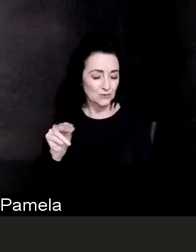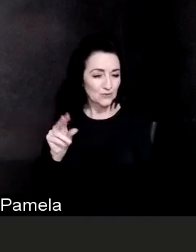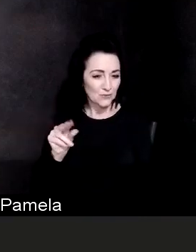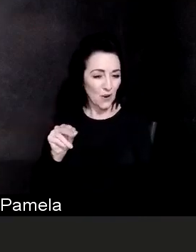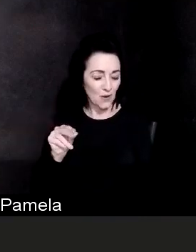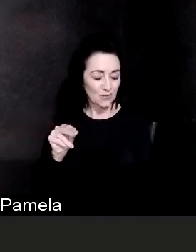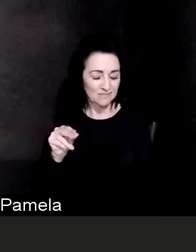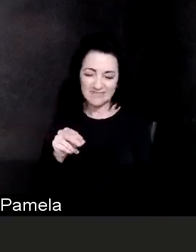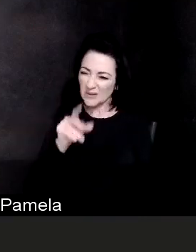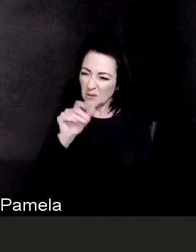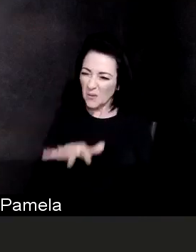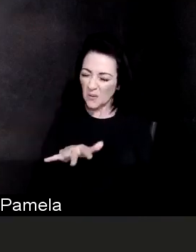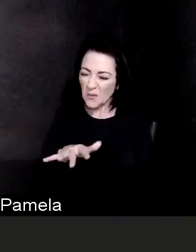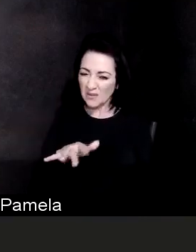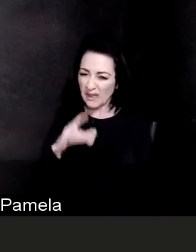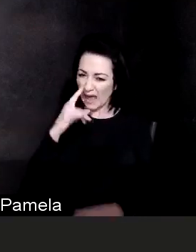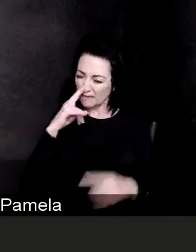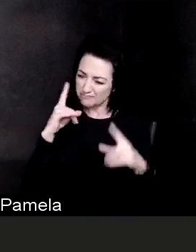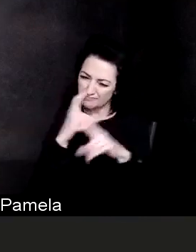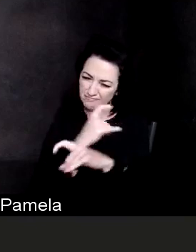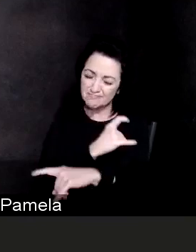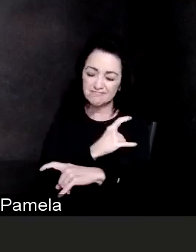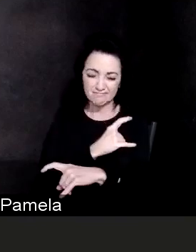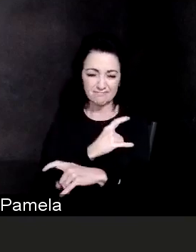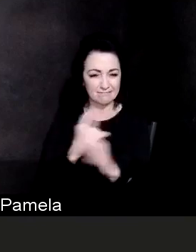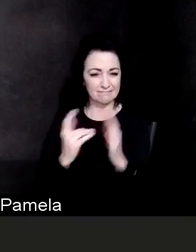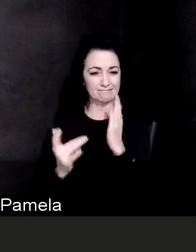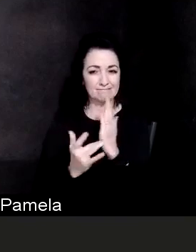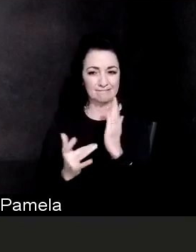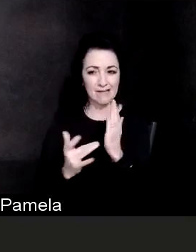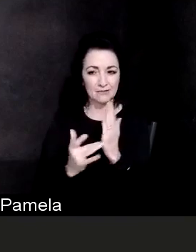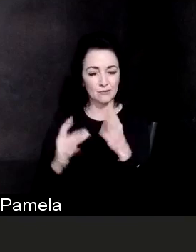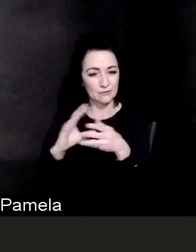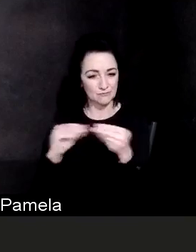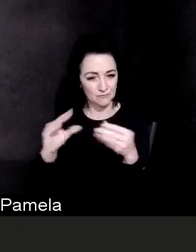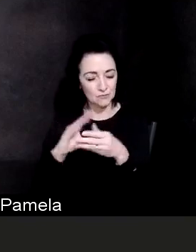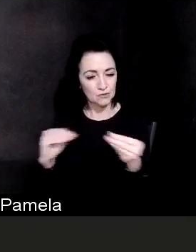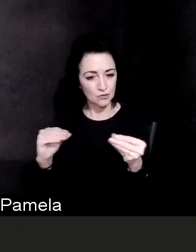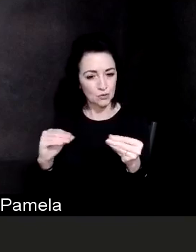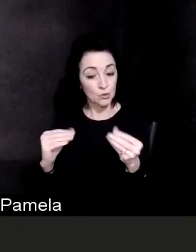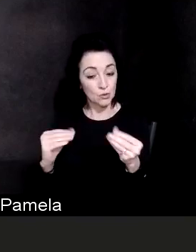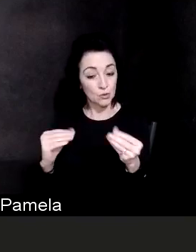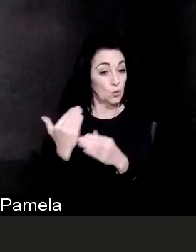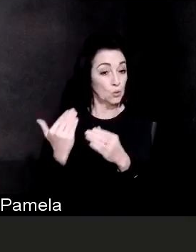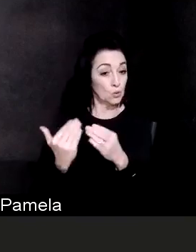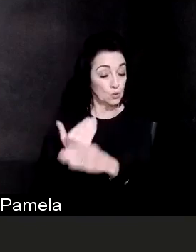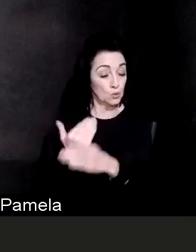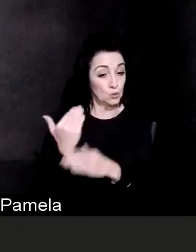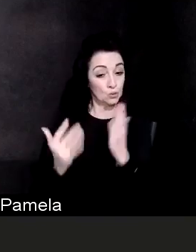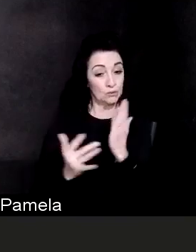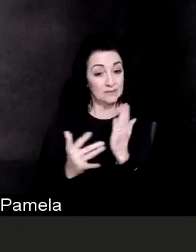but this is a newer technology for vaccines but not a newer technology for therapies